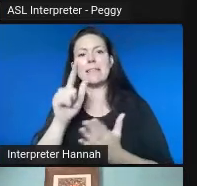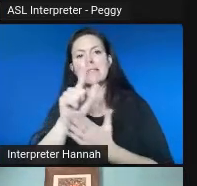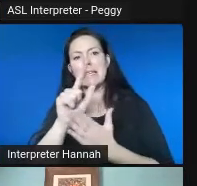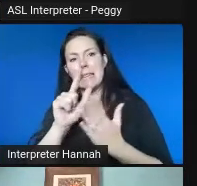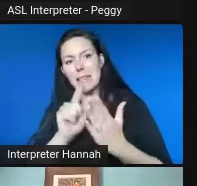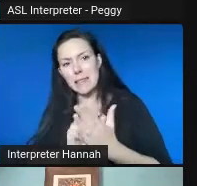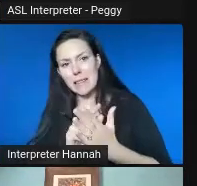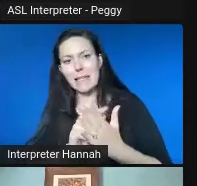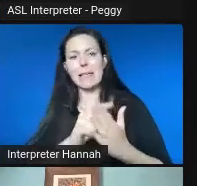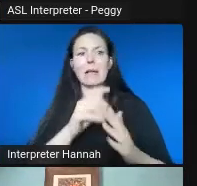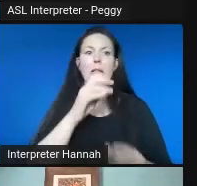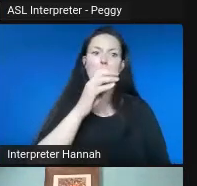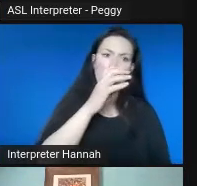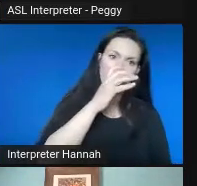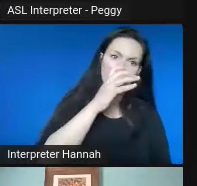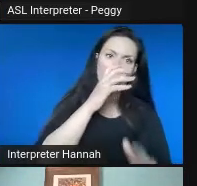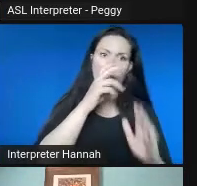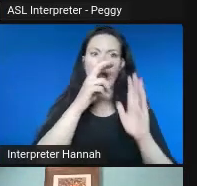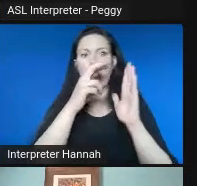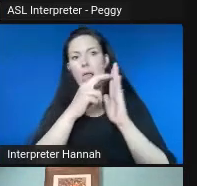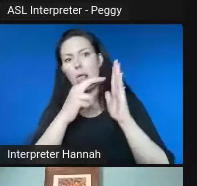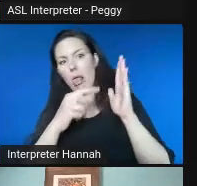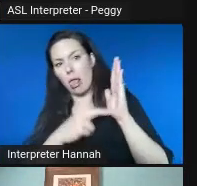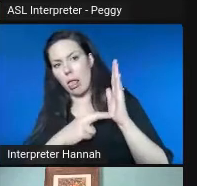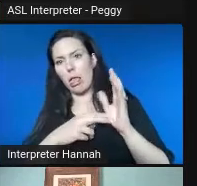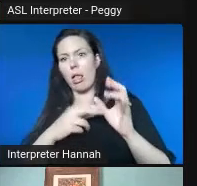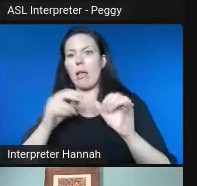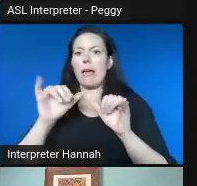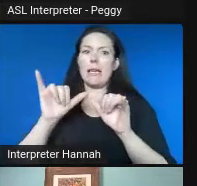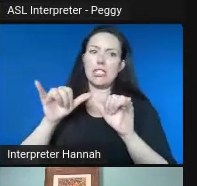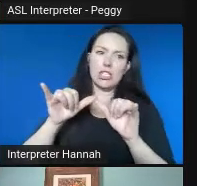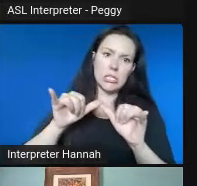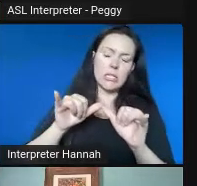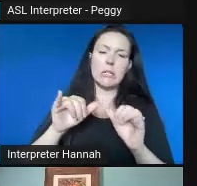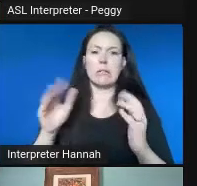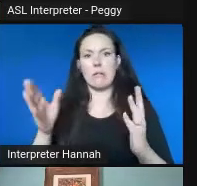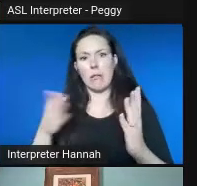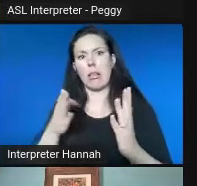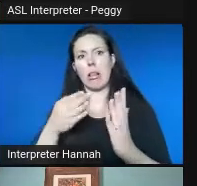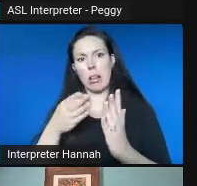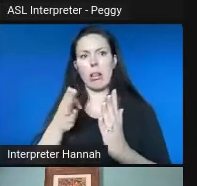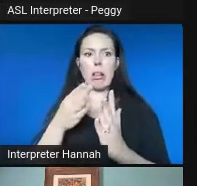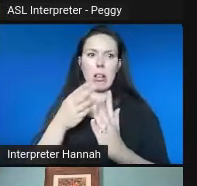engineering and the, you know, the different departments to try and implement this was a little bit